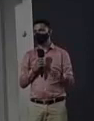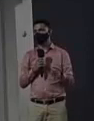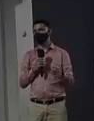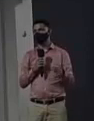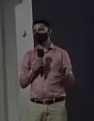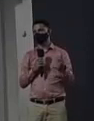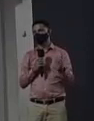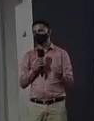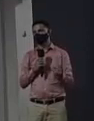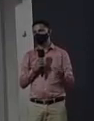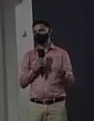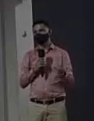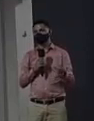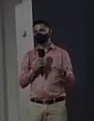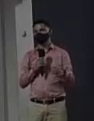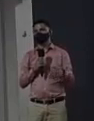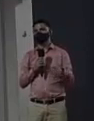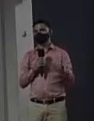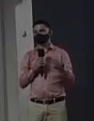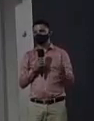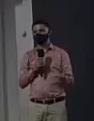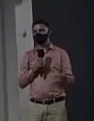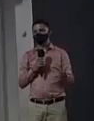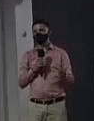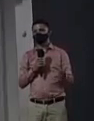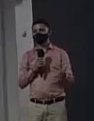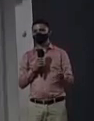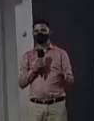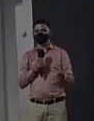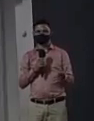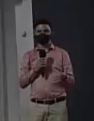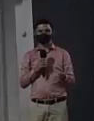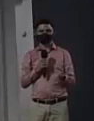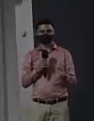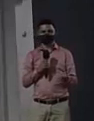We are here to serve you and you can count on us at any time. our support Thank you very much